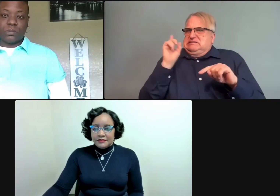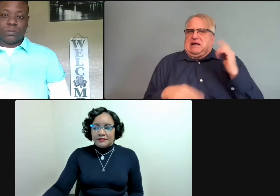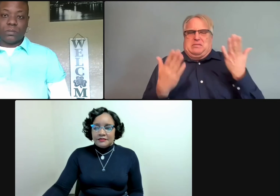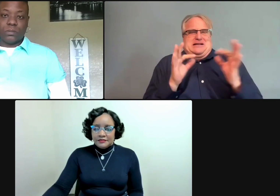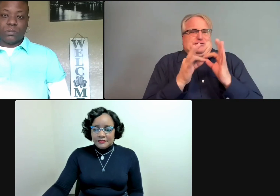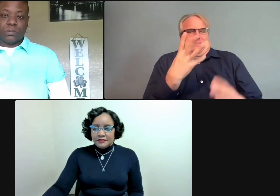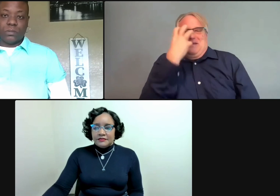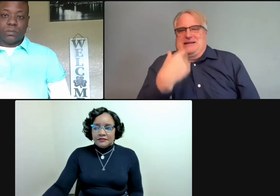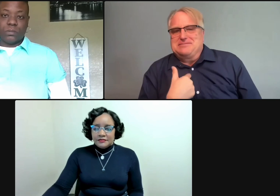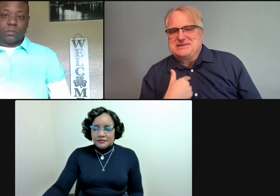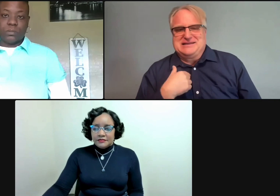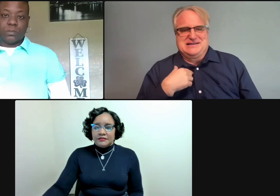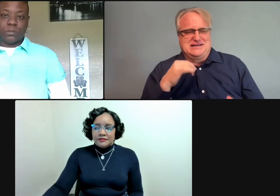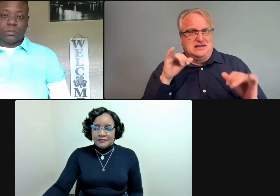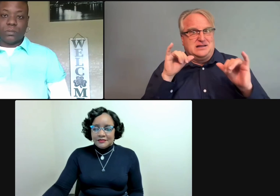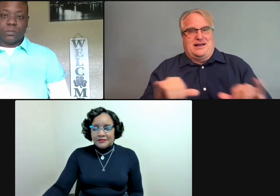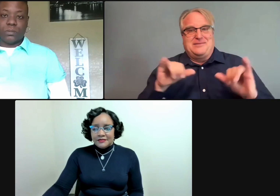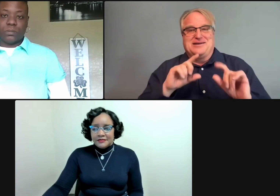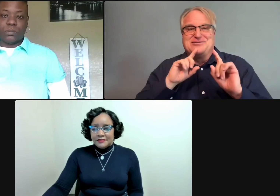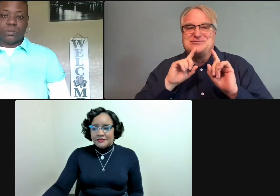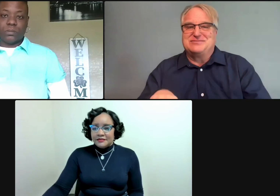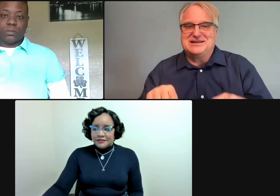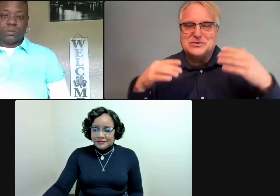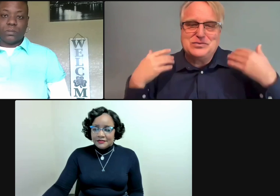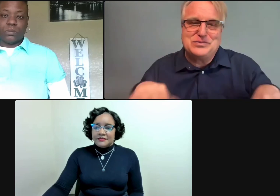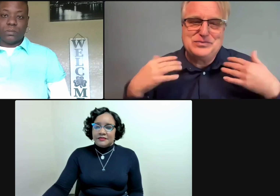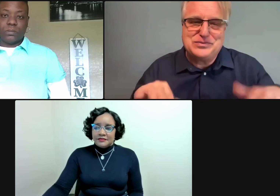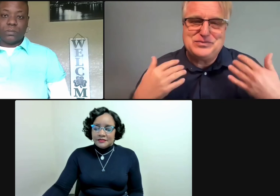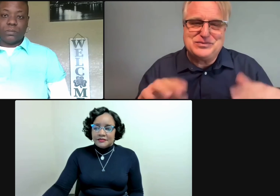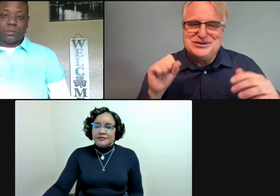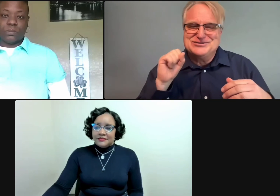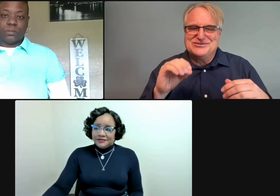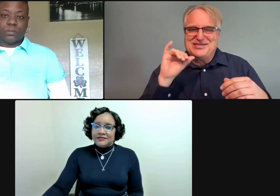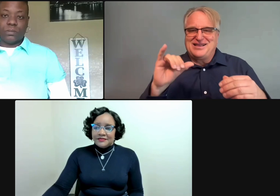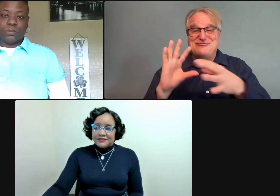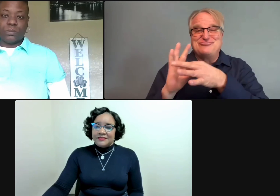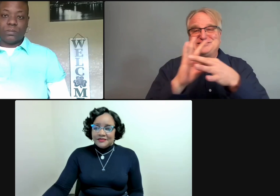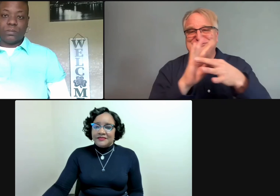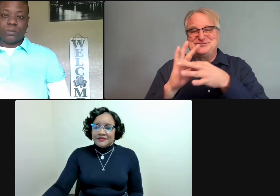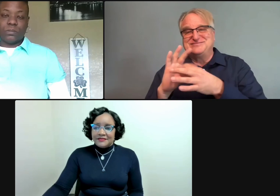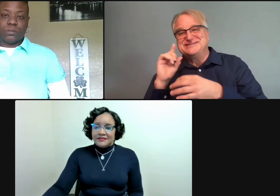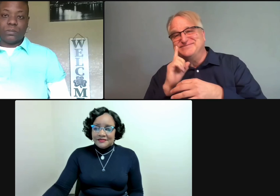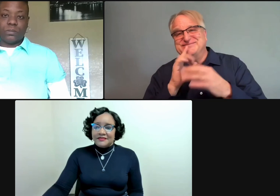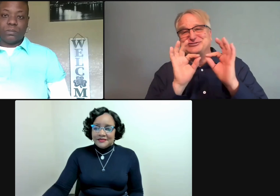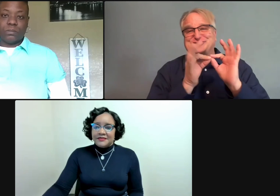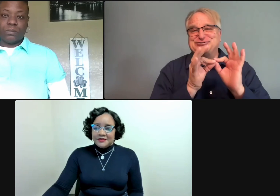a little bit more of a deaf-like space for the deaf participant. It can be life changing.